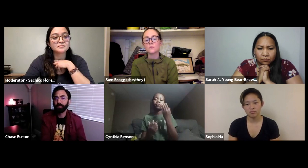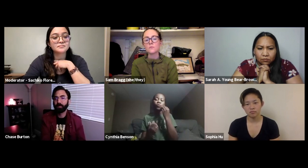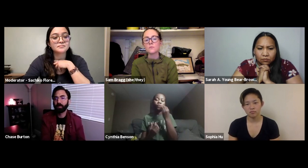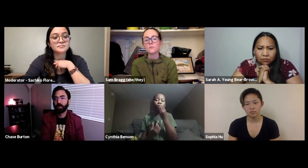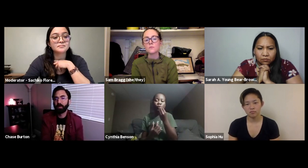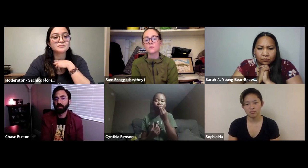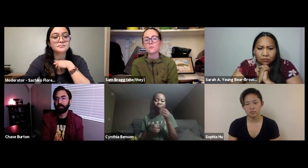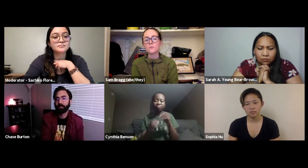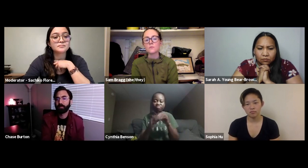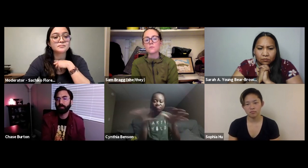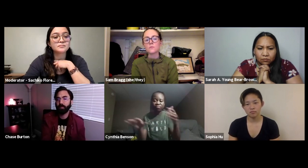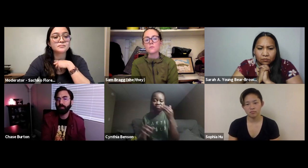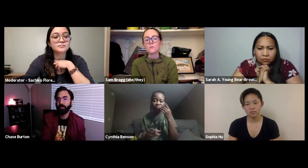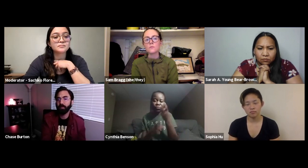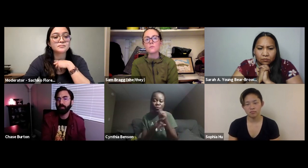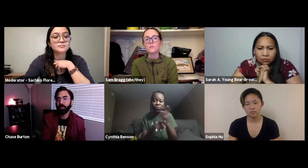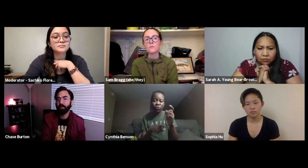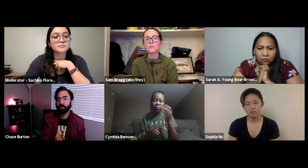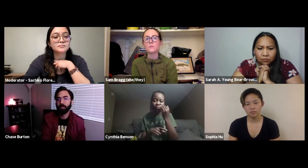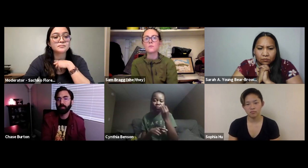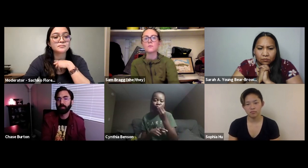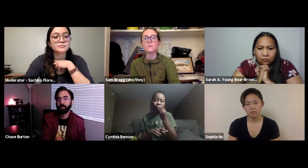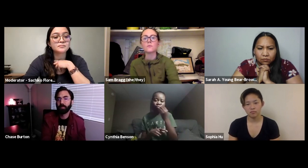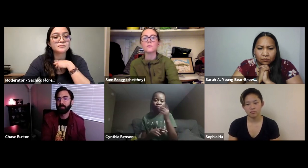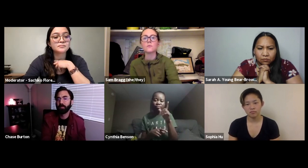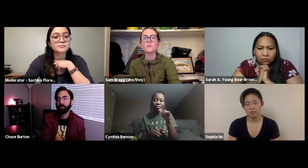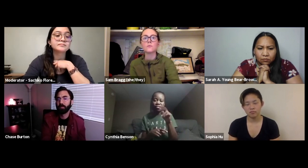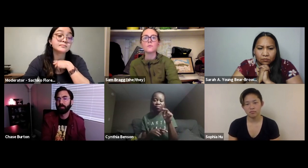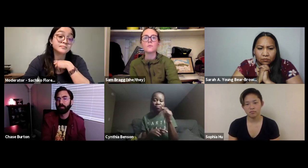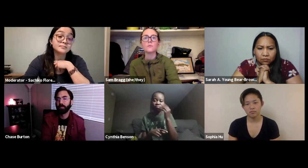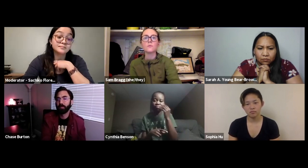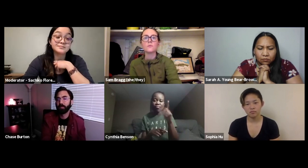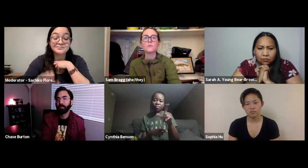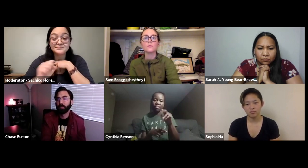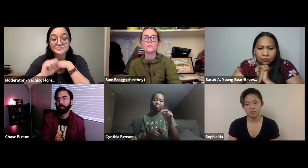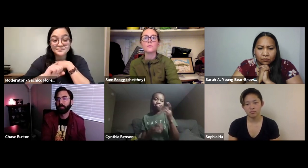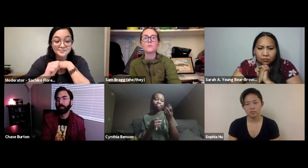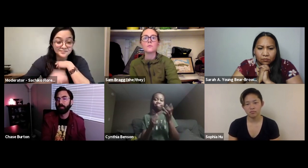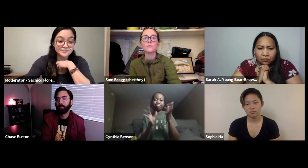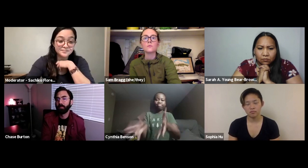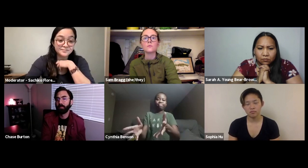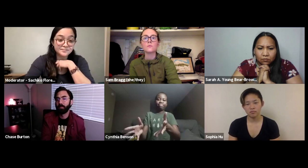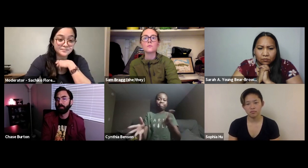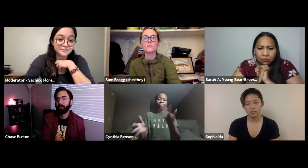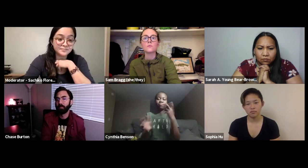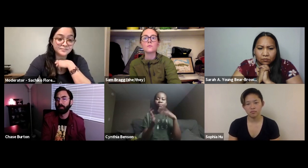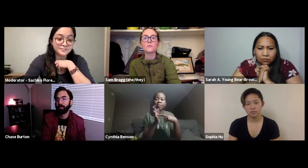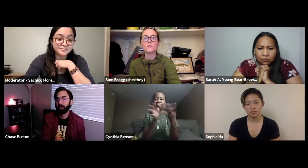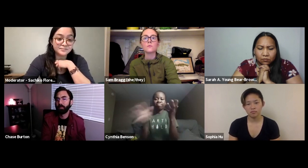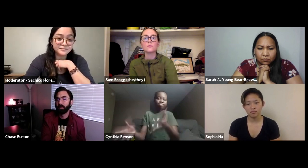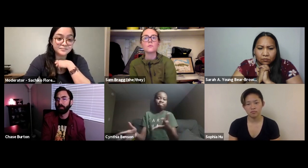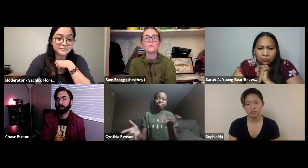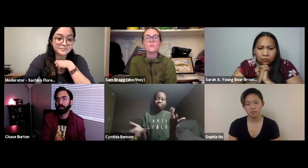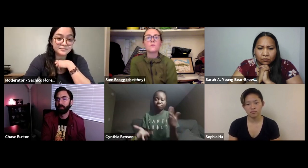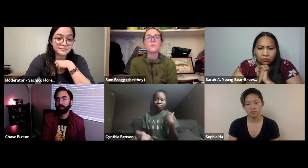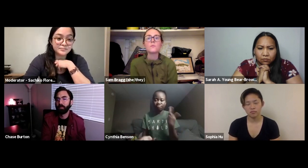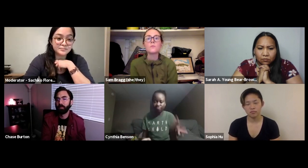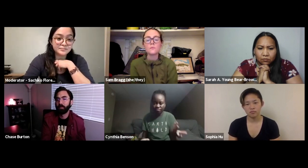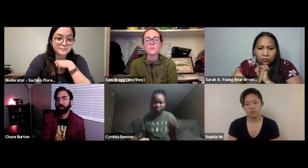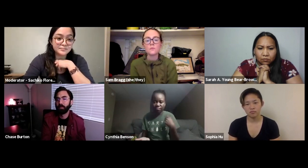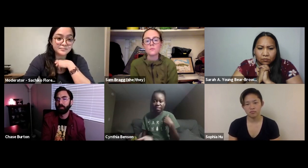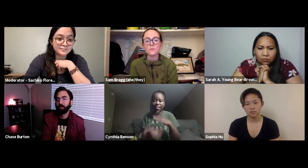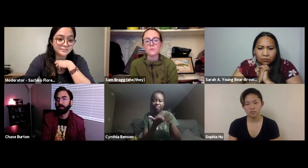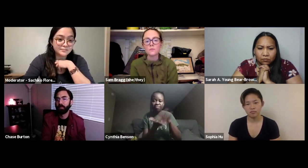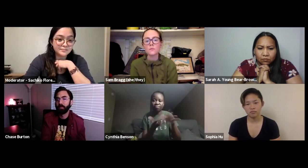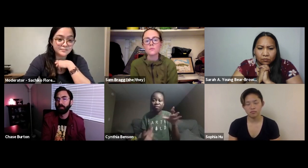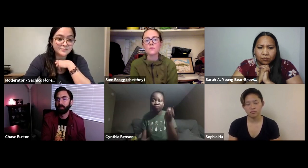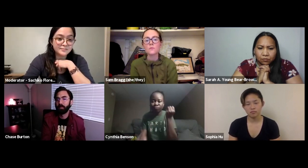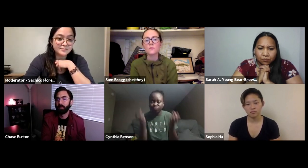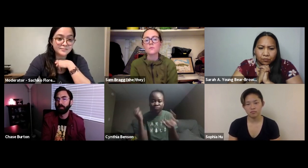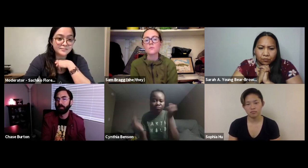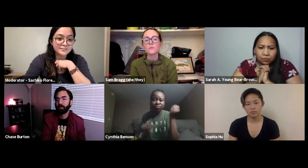activities. Thinking about food waste, especially with Leave No Trace, often we see so much